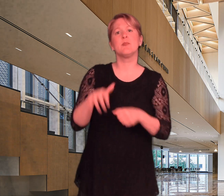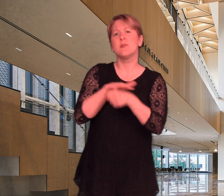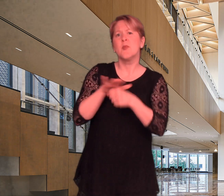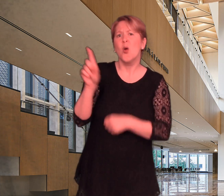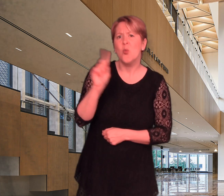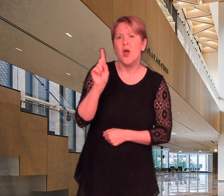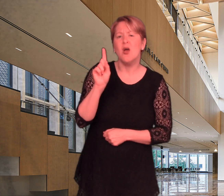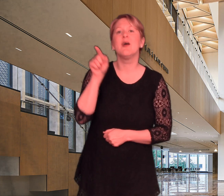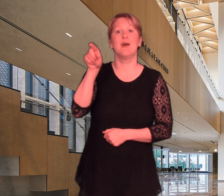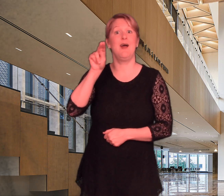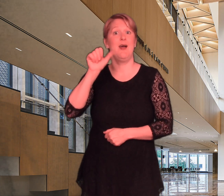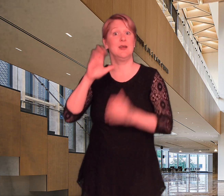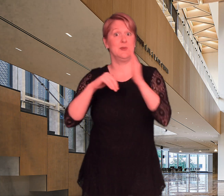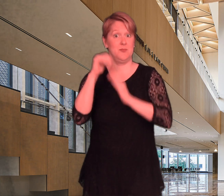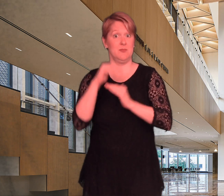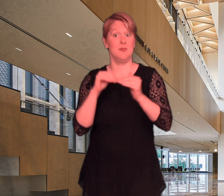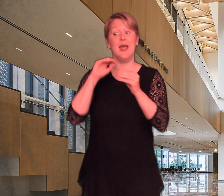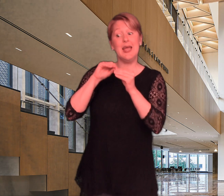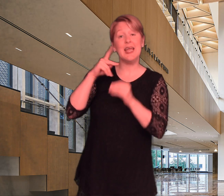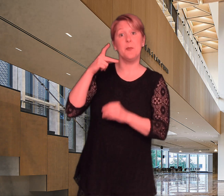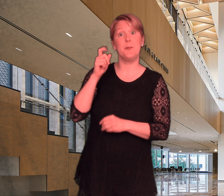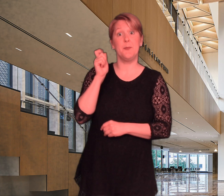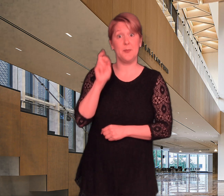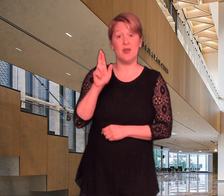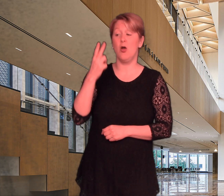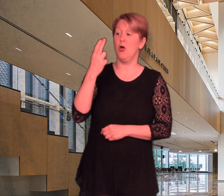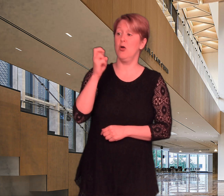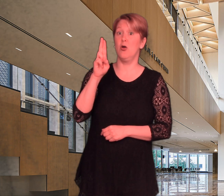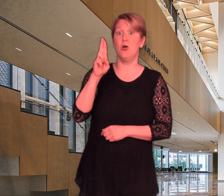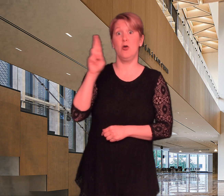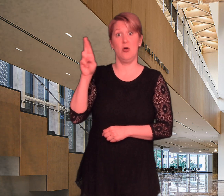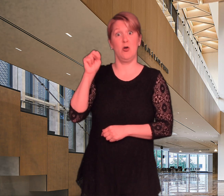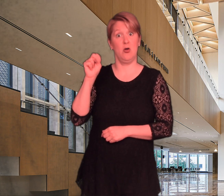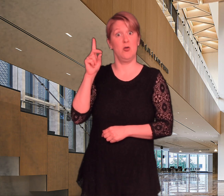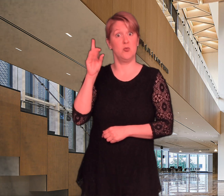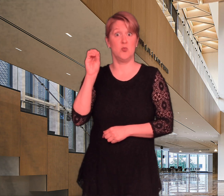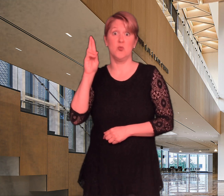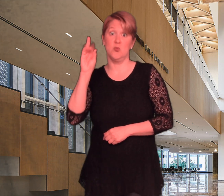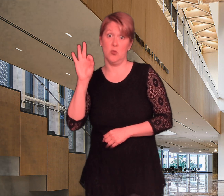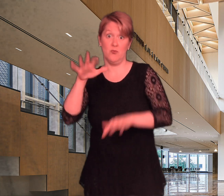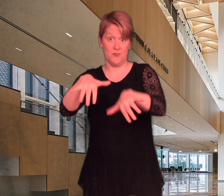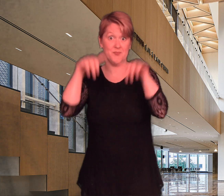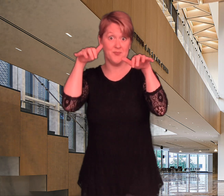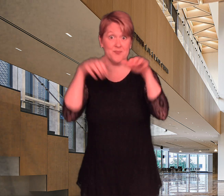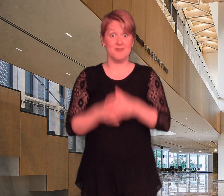This show will be at NAC’s Peter Herrndorf place.